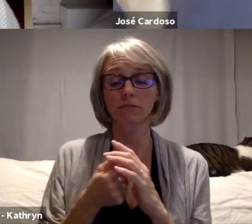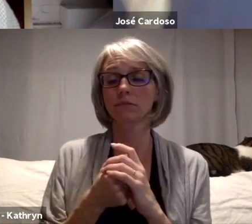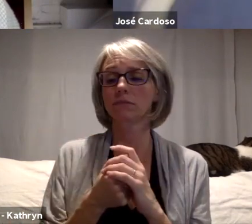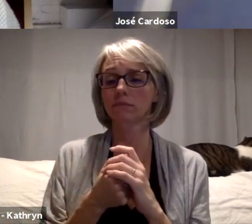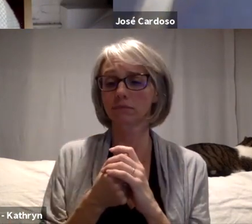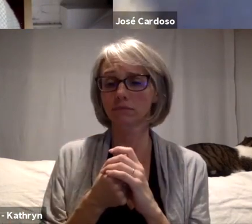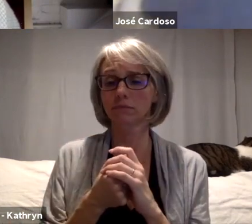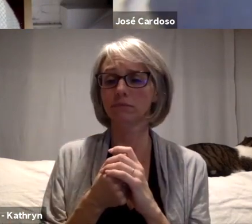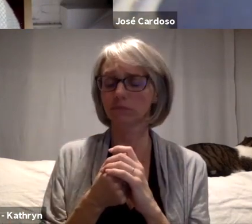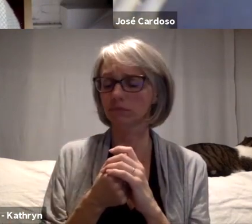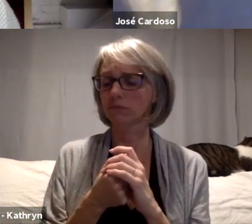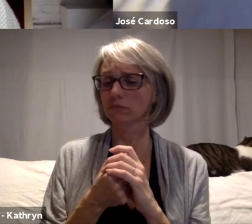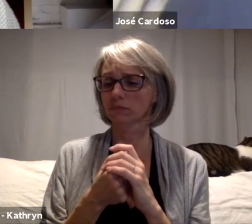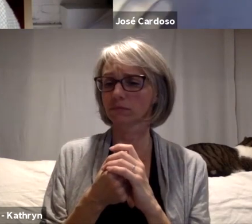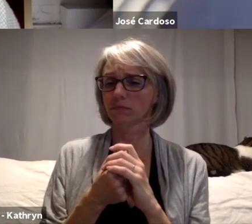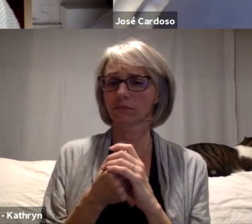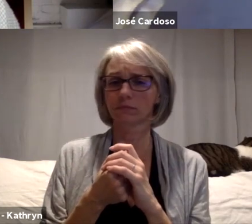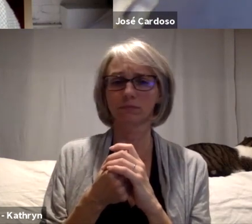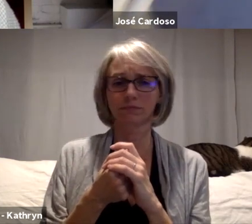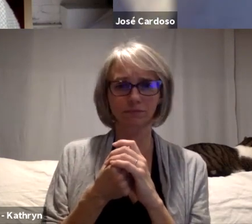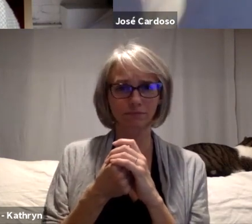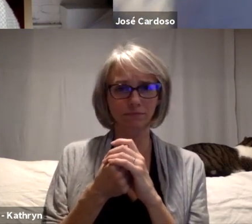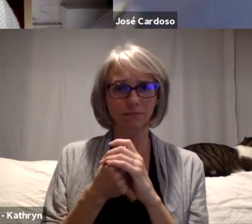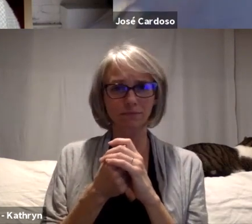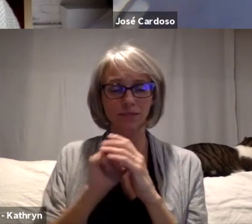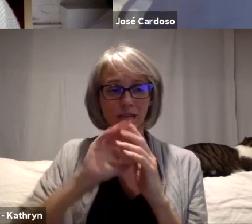this reason for protect Amazon, spirituality